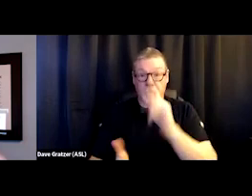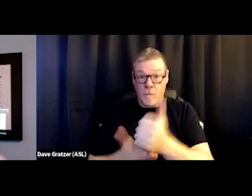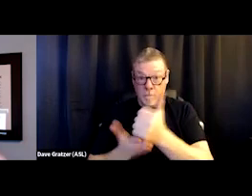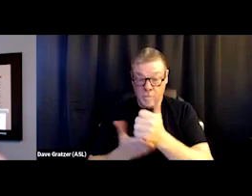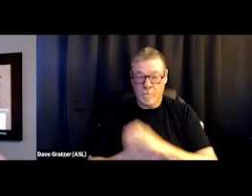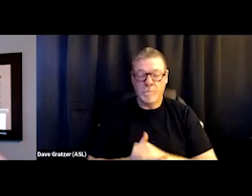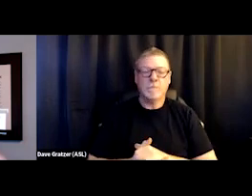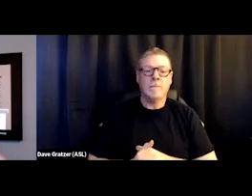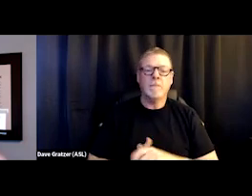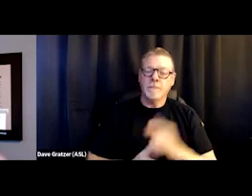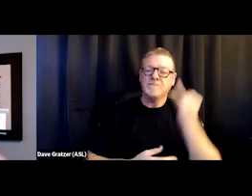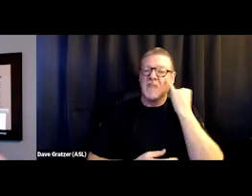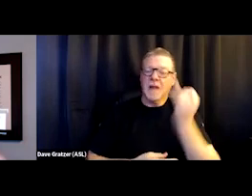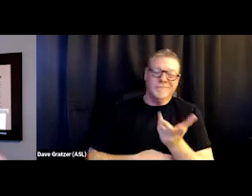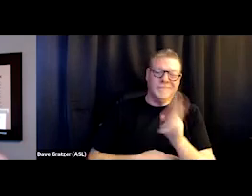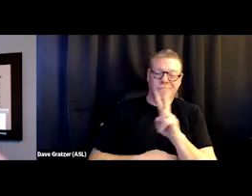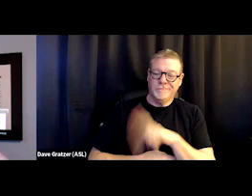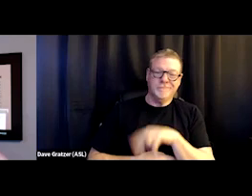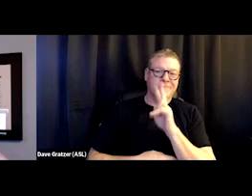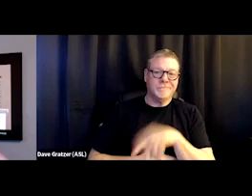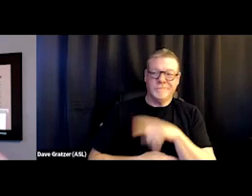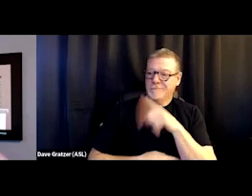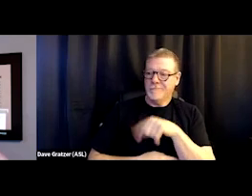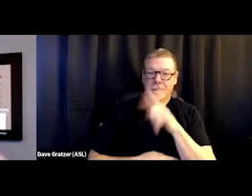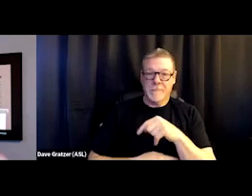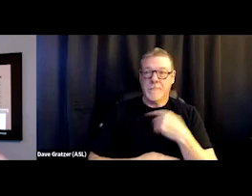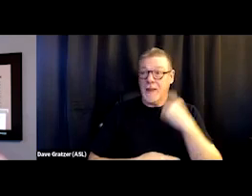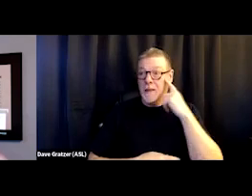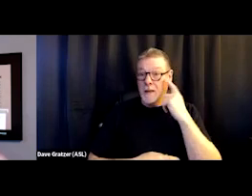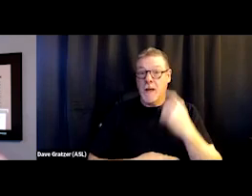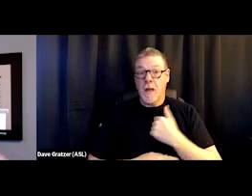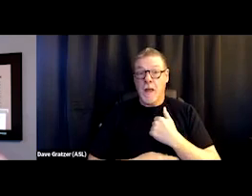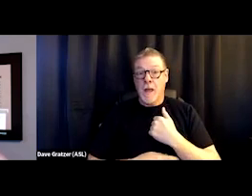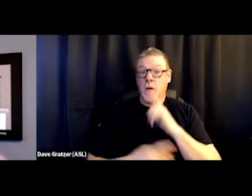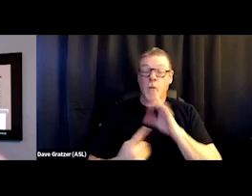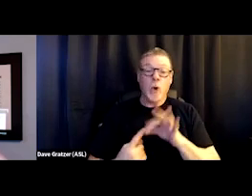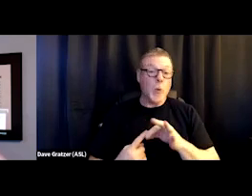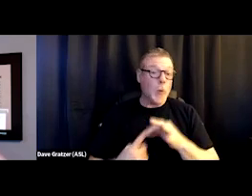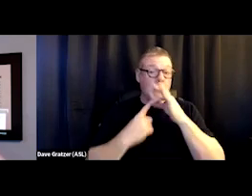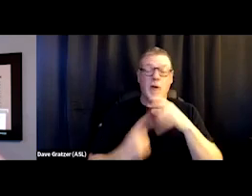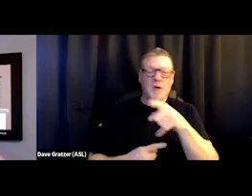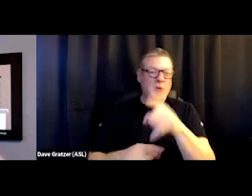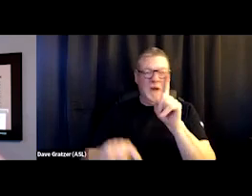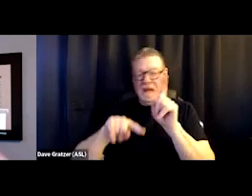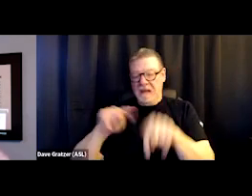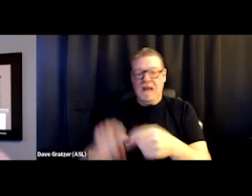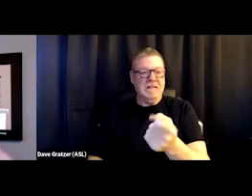there's this notion that, you know, I may think that I'm either terminally unique or that you don't understand or you can't understand.